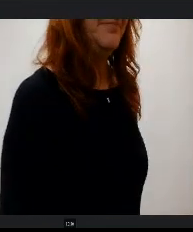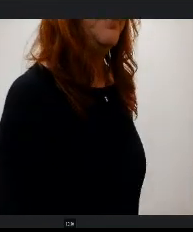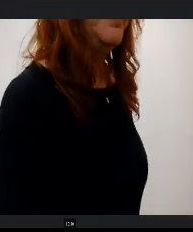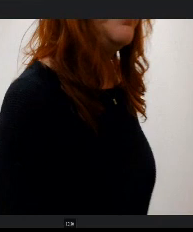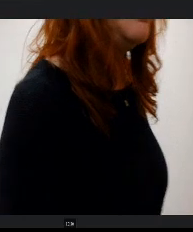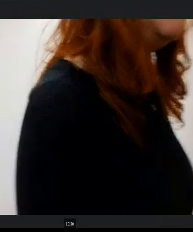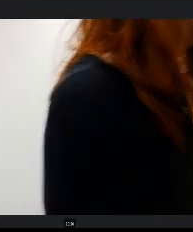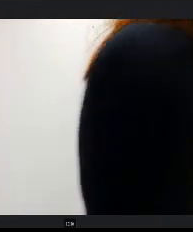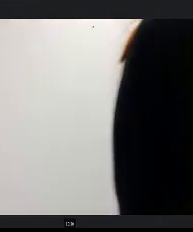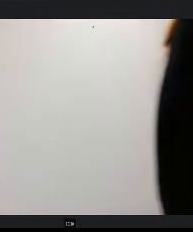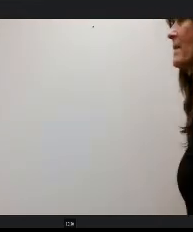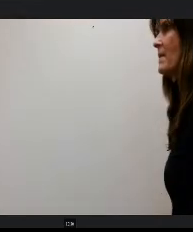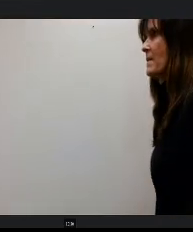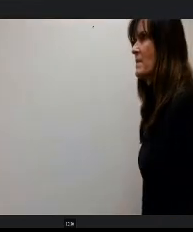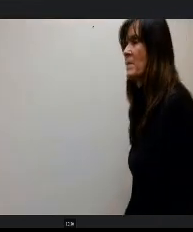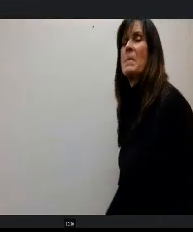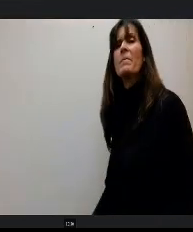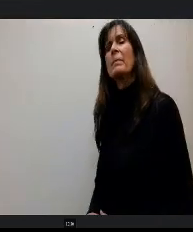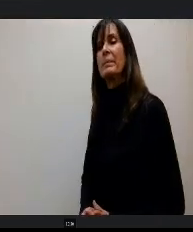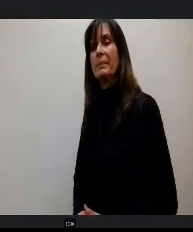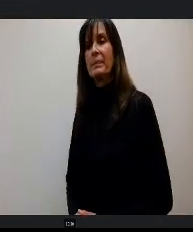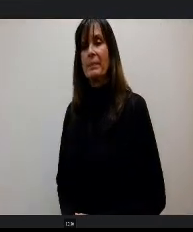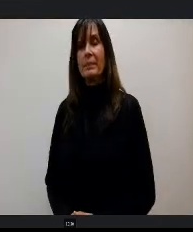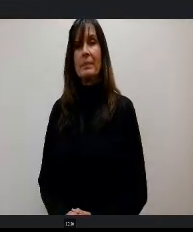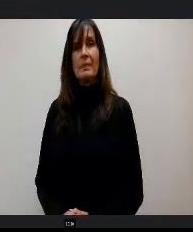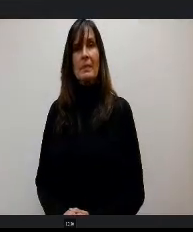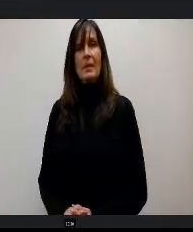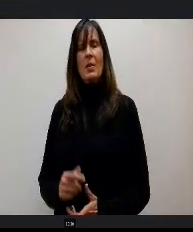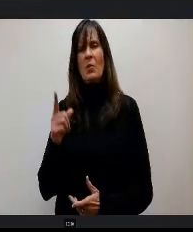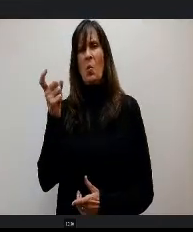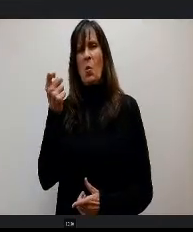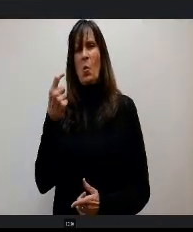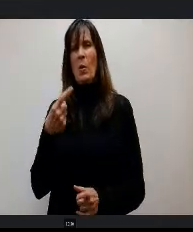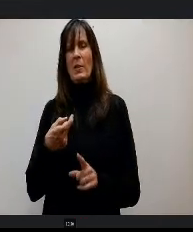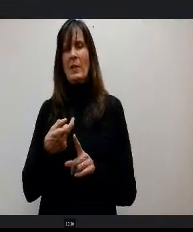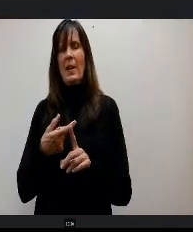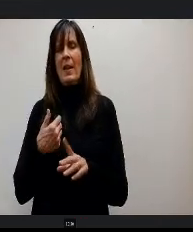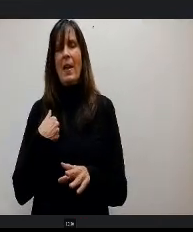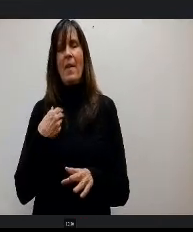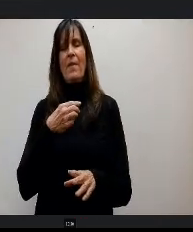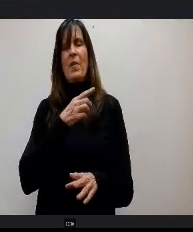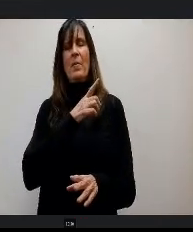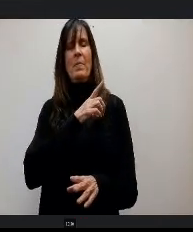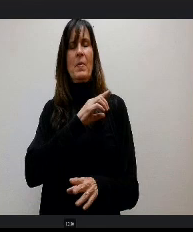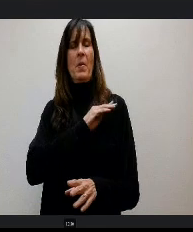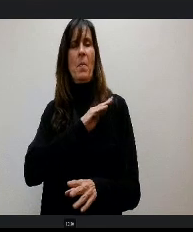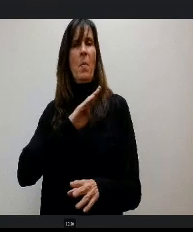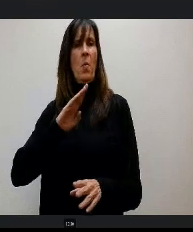r it now, 'cause it was about our second Saturday events and that was how do those get marketed to the public. We have a number